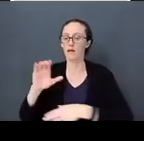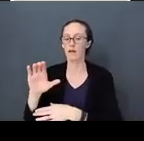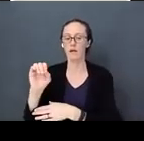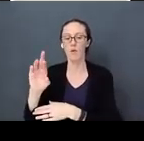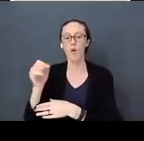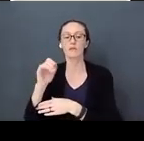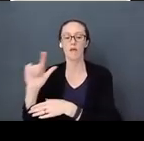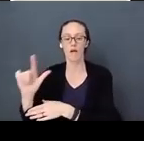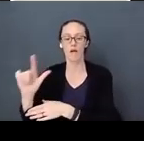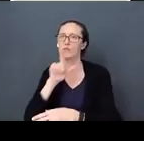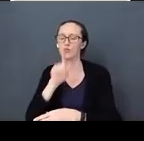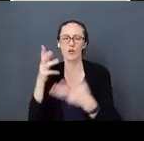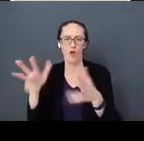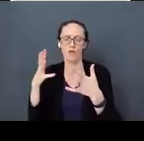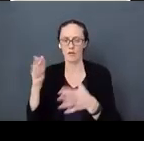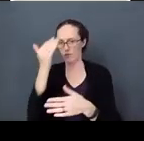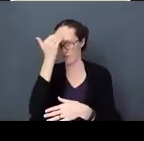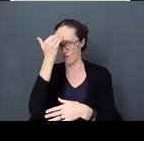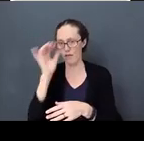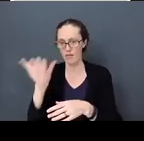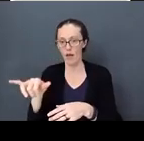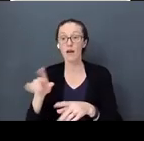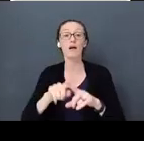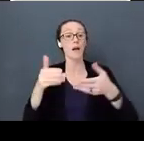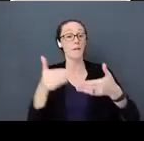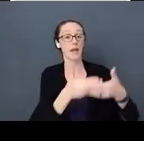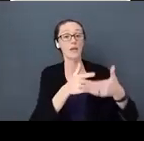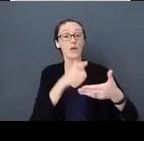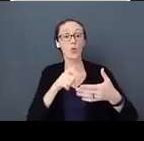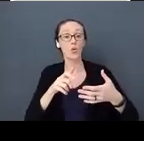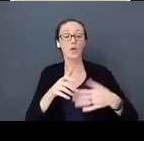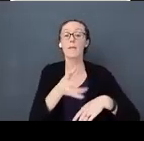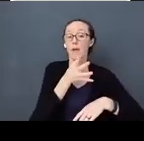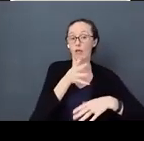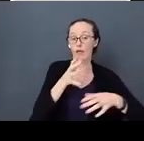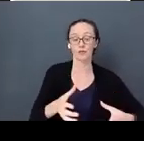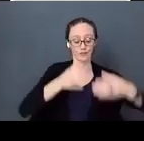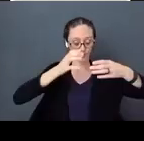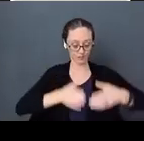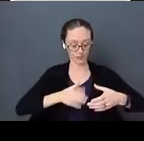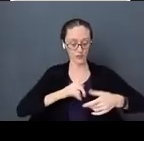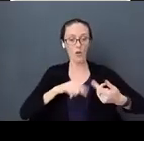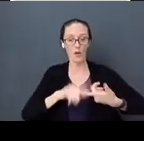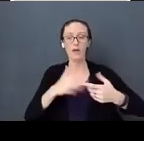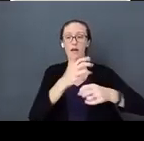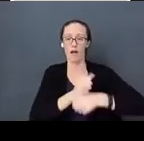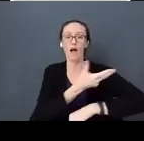about cortisone. Babies that sat on the laps of their mothers when they got their vaccinations,